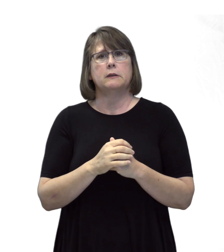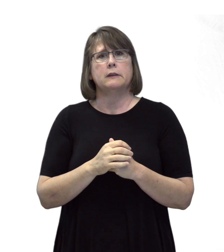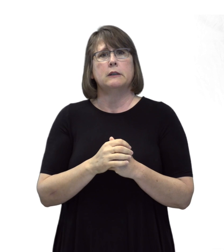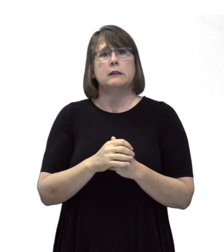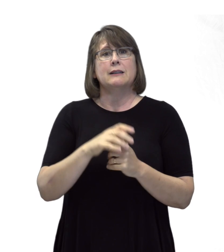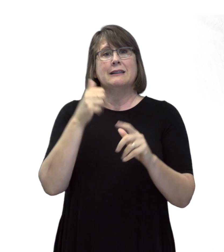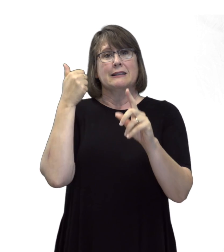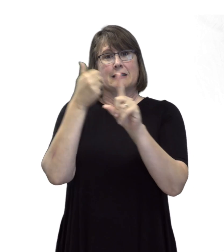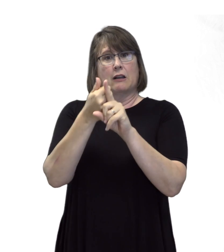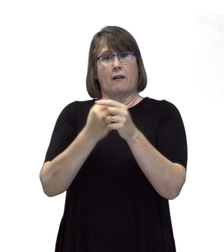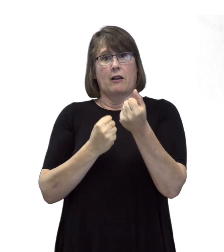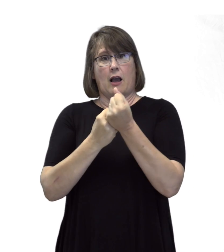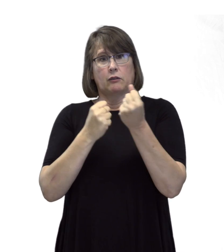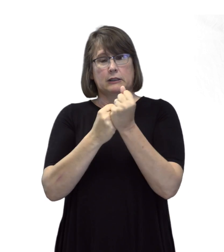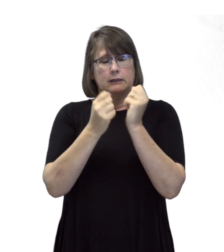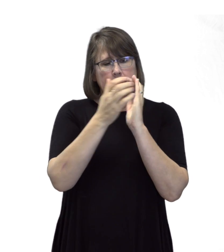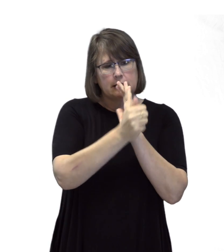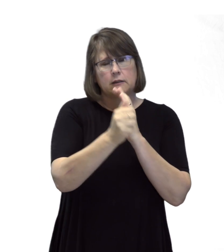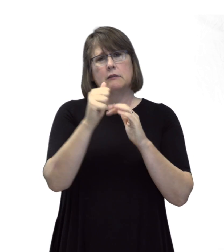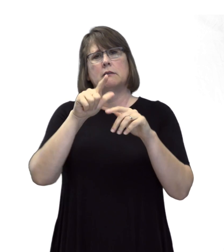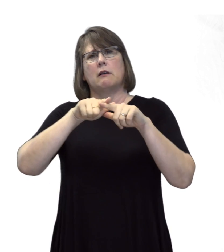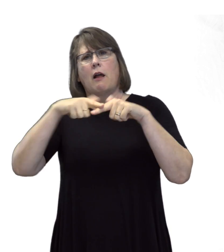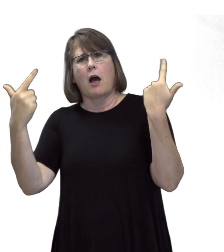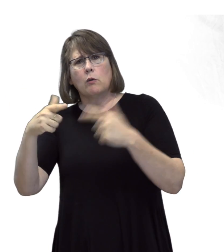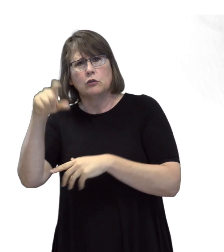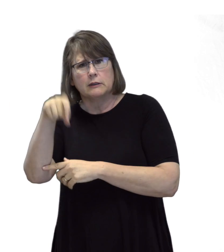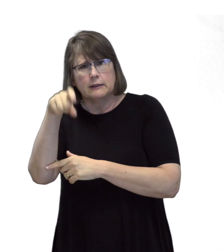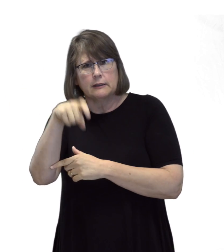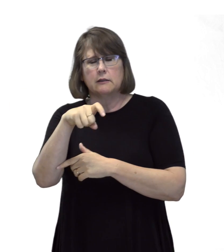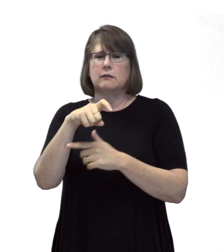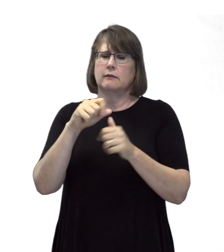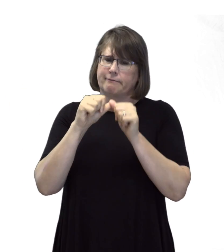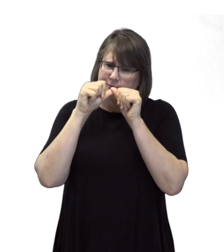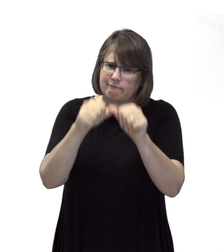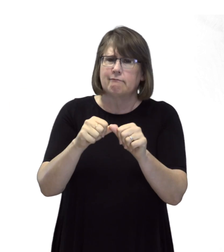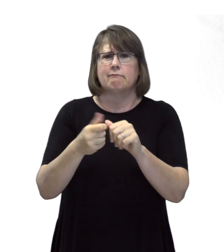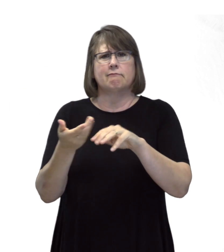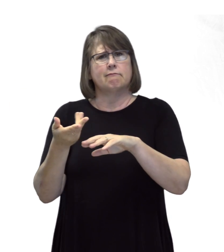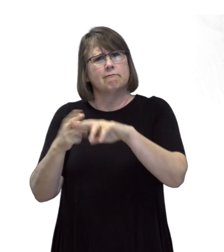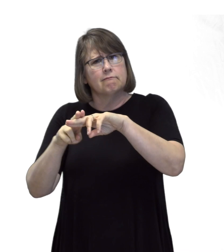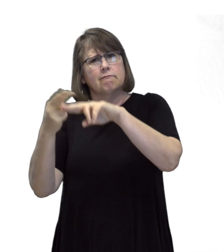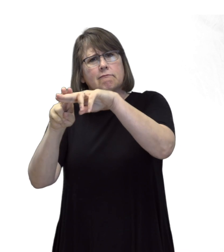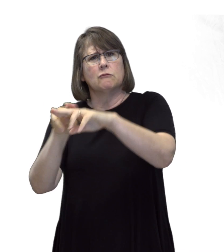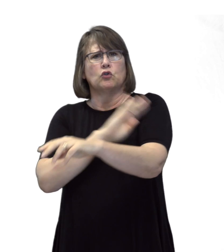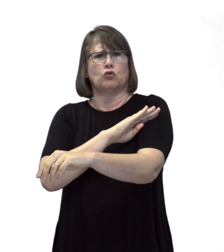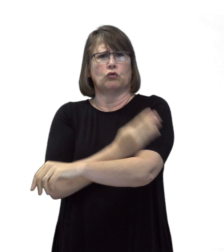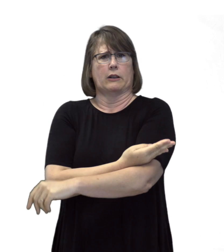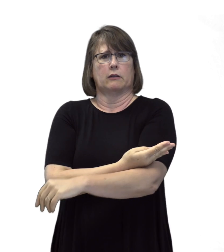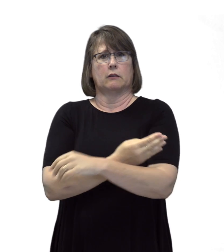Self-advocacy skills and language need to continue to be strengthened.